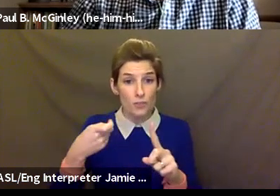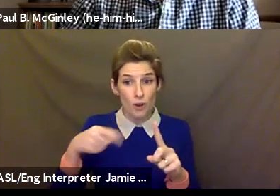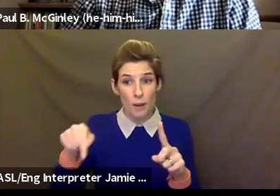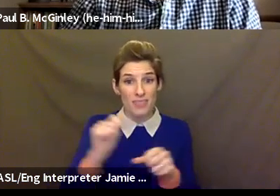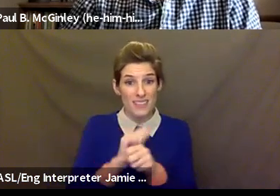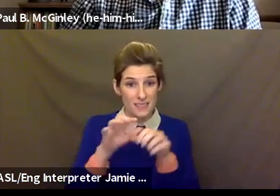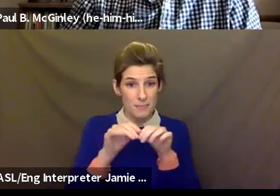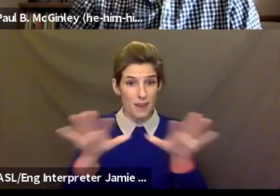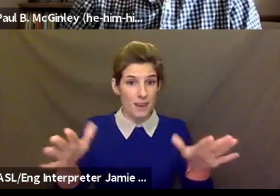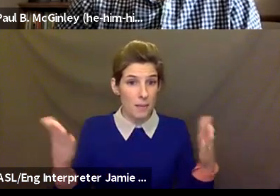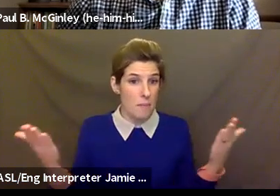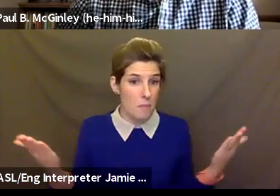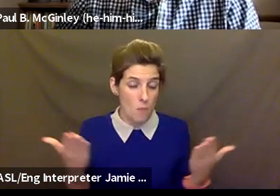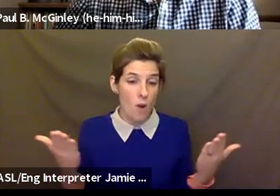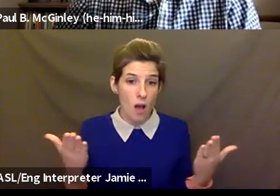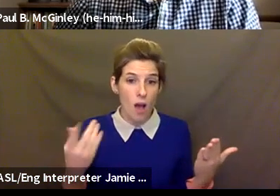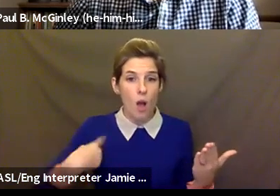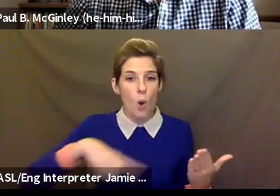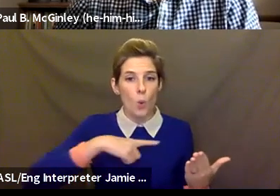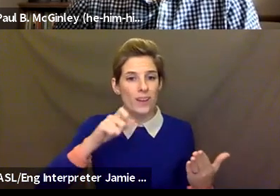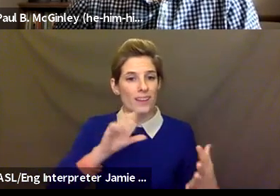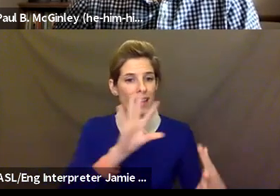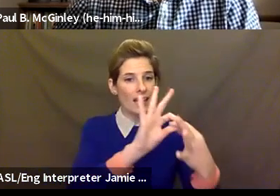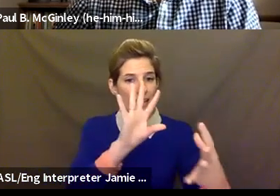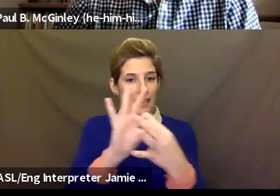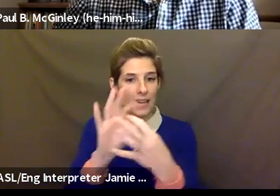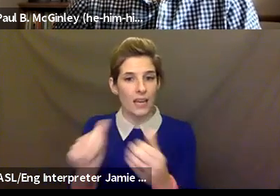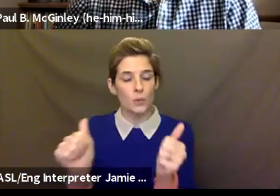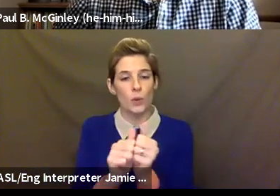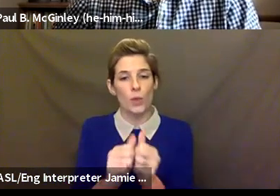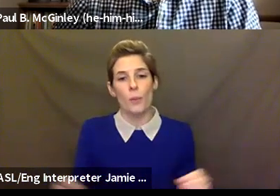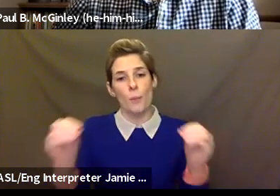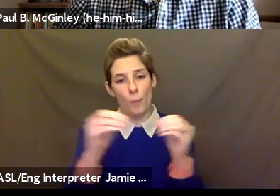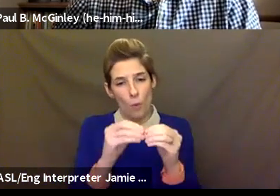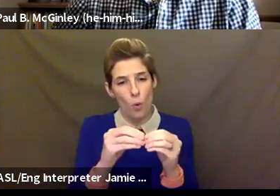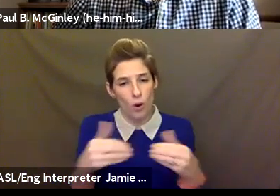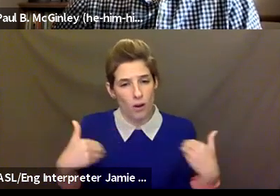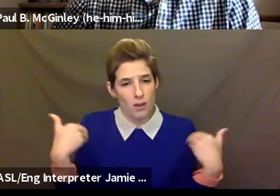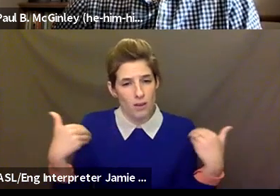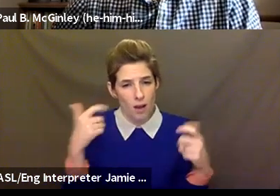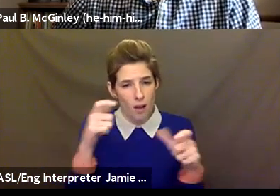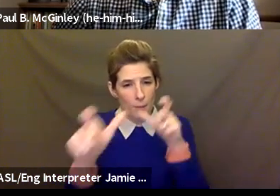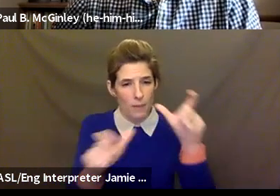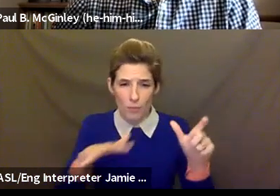can't be with us in person or where that would be much more difficult. And we've heard it already that, as we continue